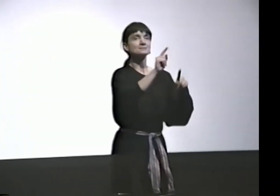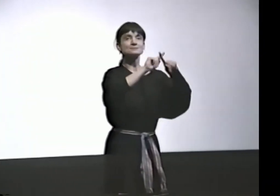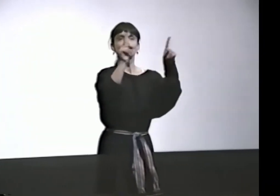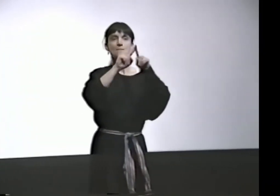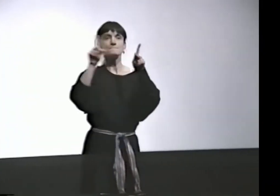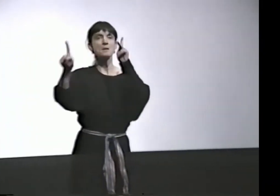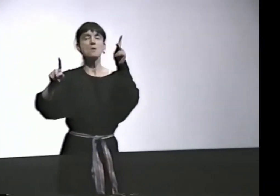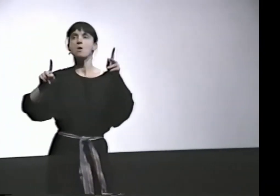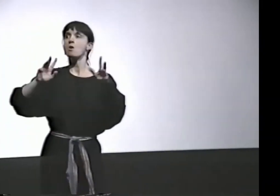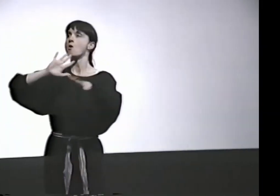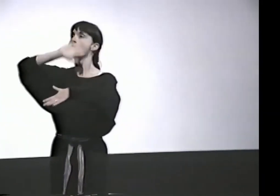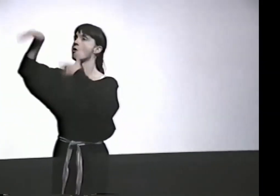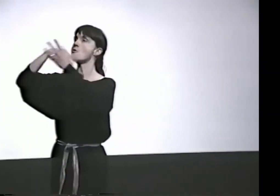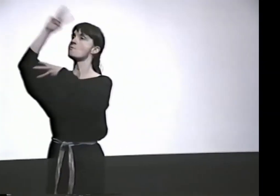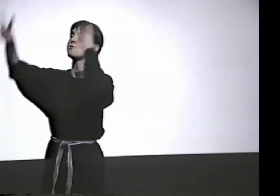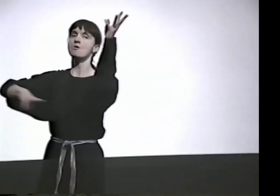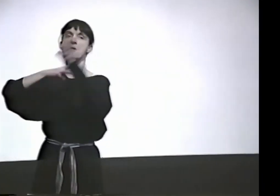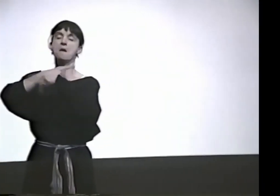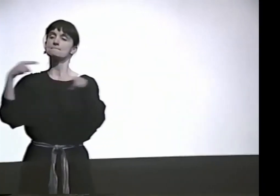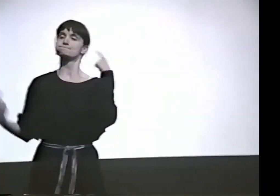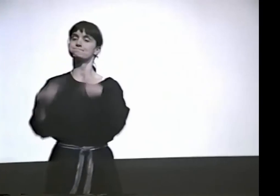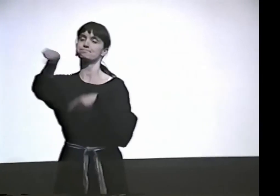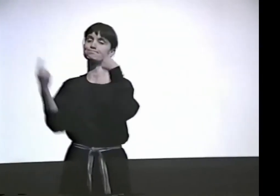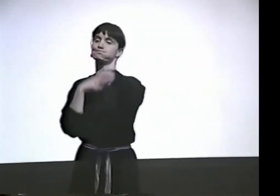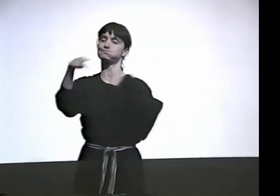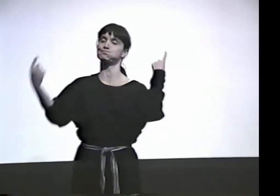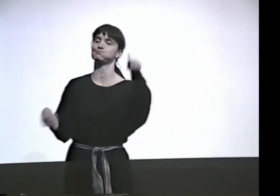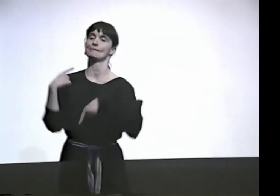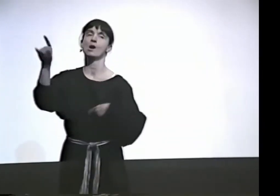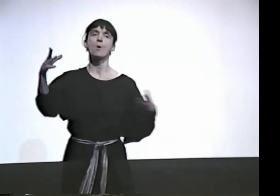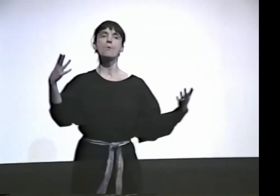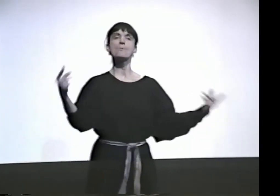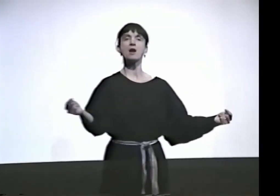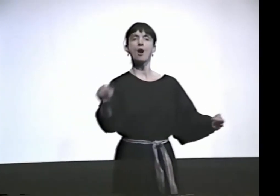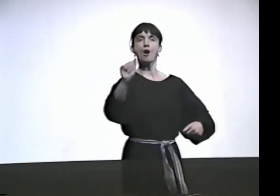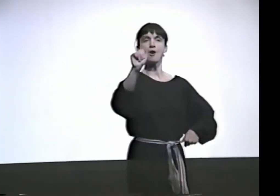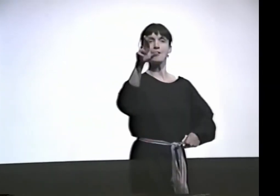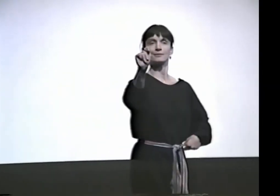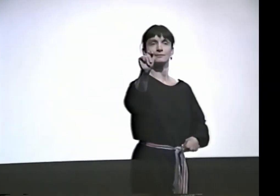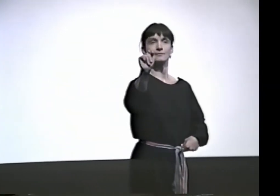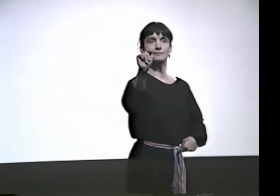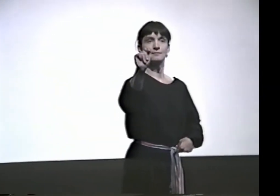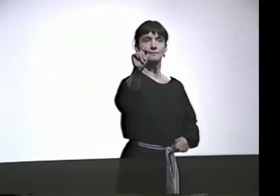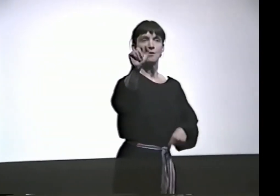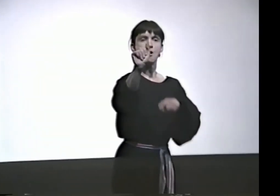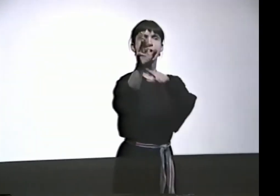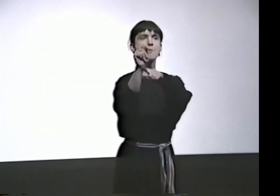WE CAN TAKE THAT AND RELATE IT TO ART, ALSO. THERE HAVE BEEN SO MANY ARGUMENTS